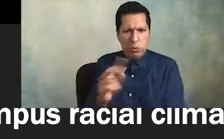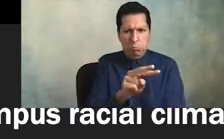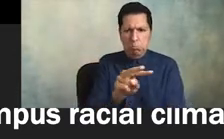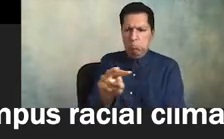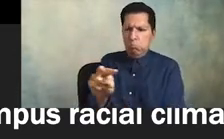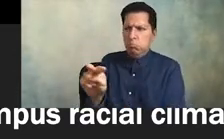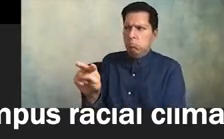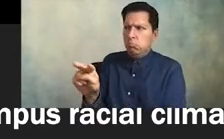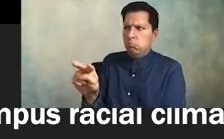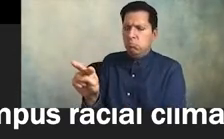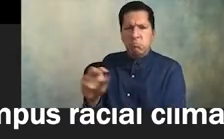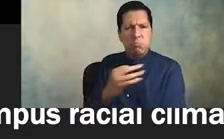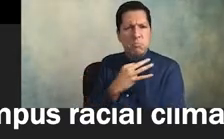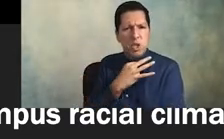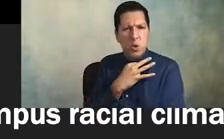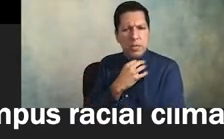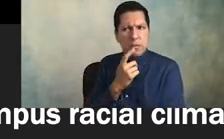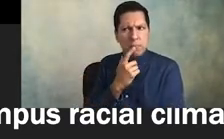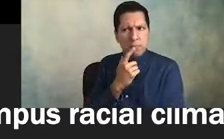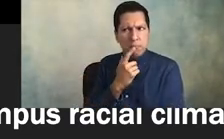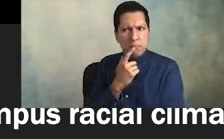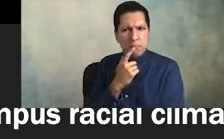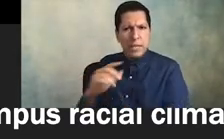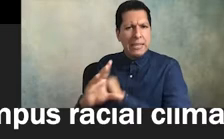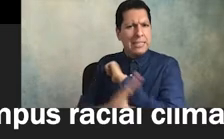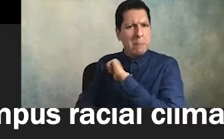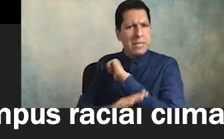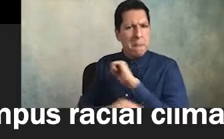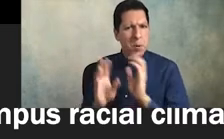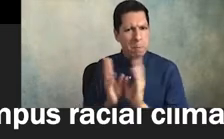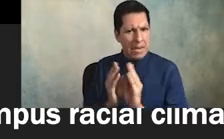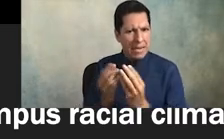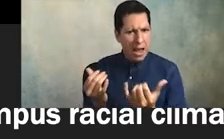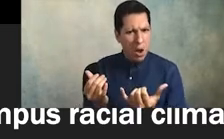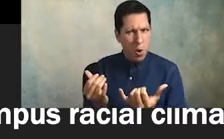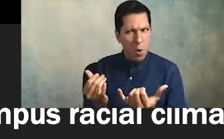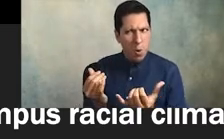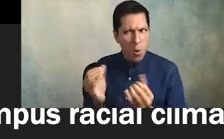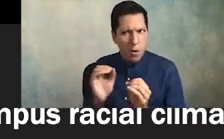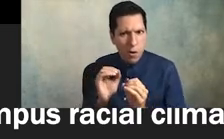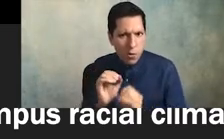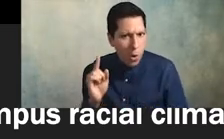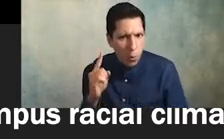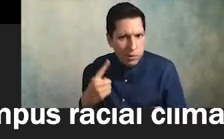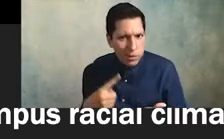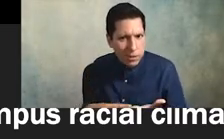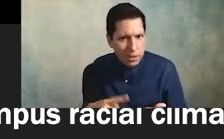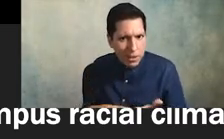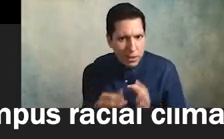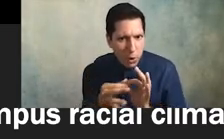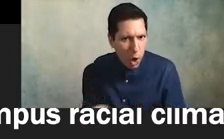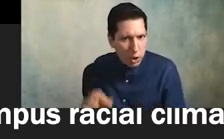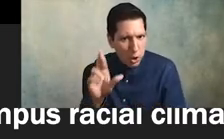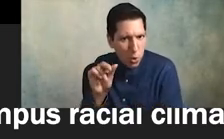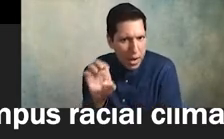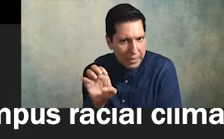how curious that it's the september meeting and nobody's talking about race maybe it's that you